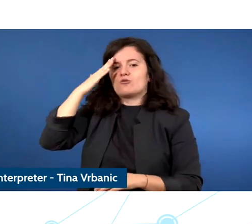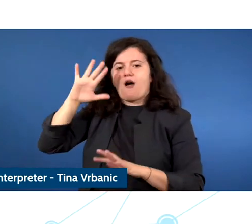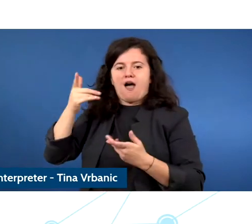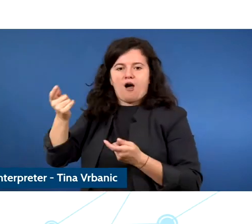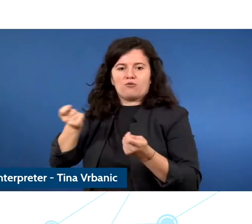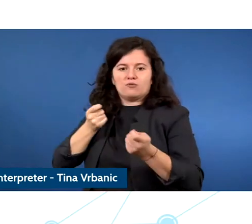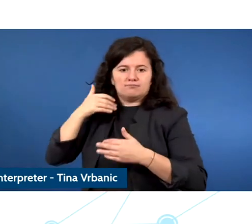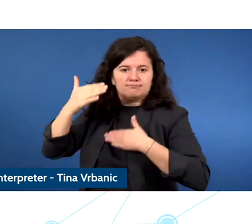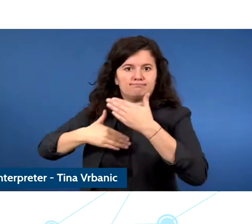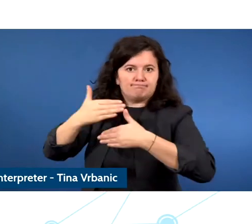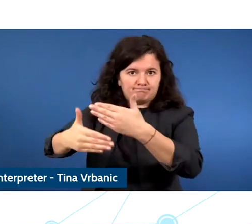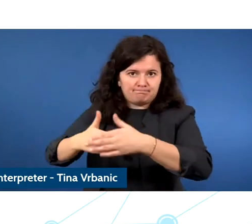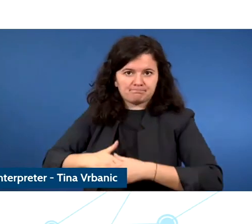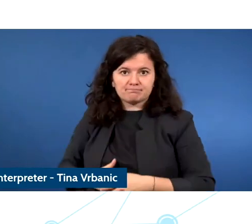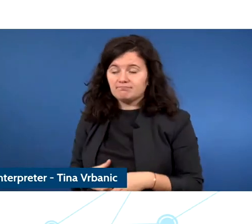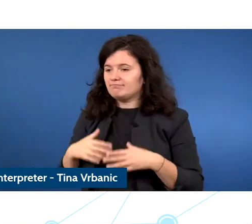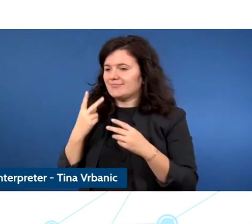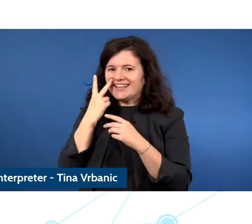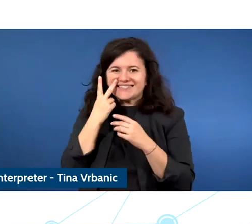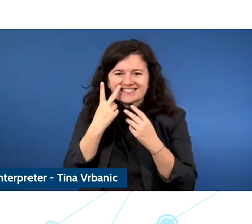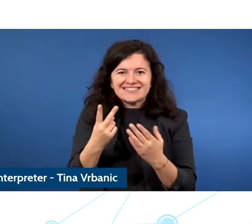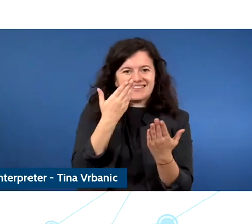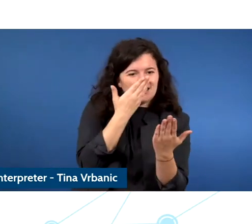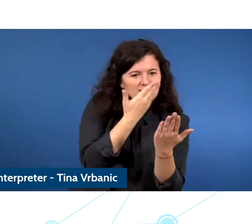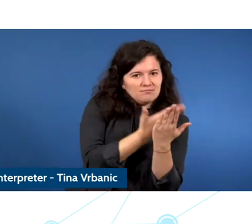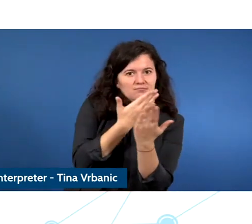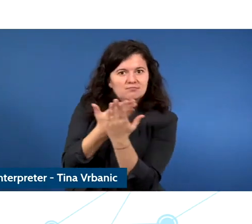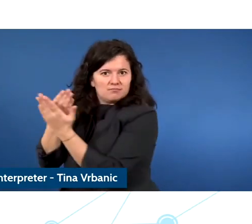exist and is what they are actually bound by at international level.